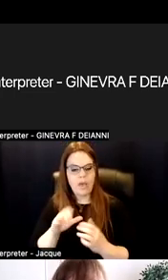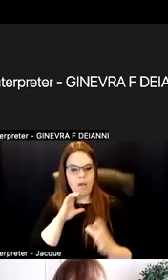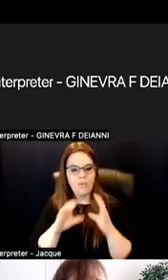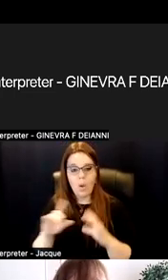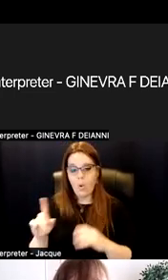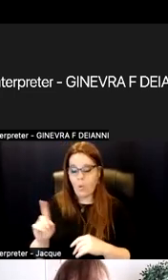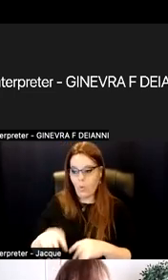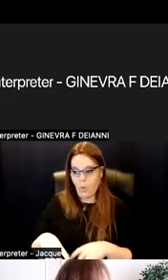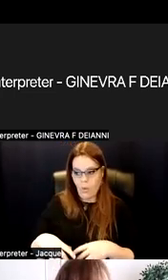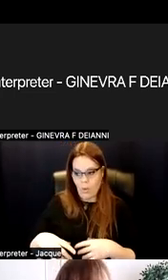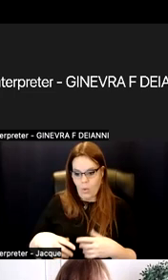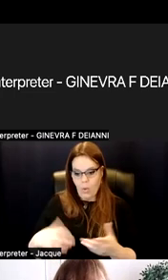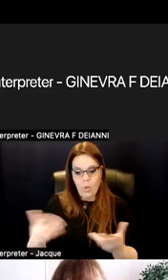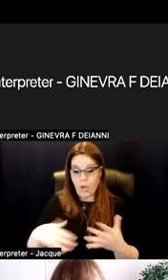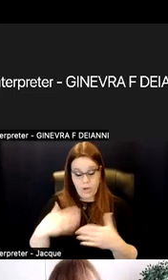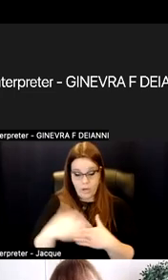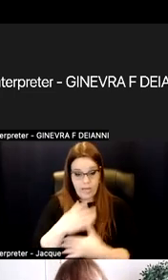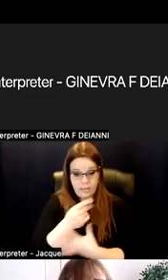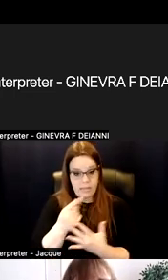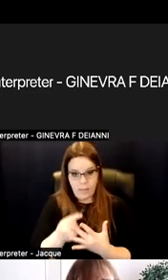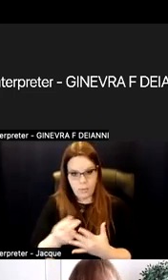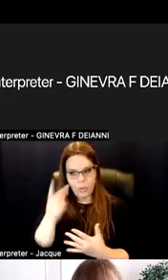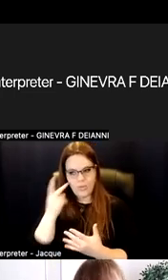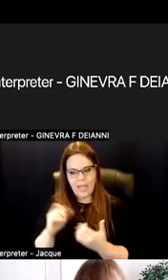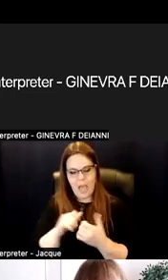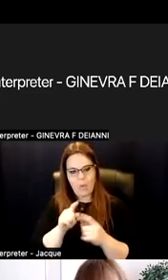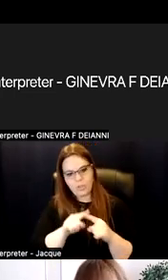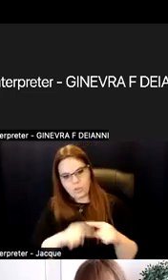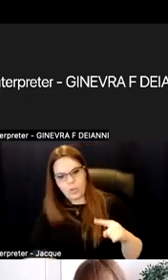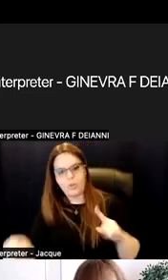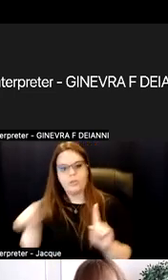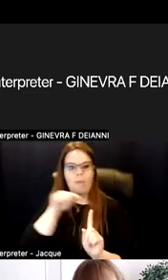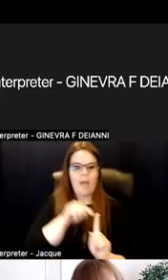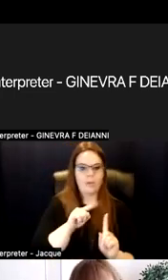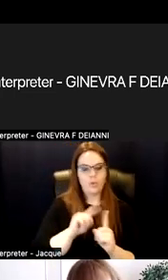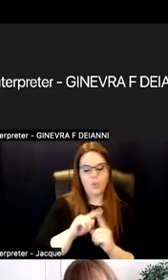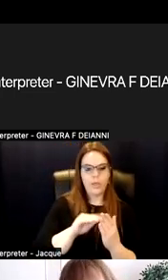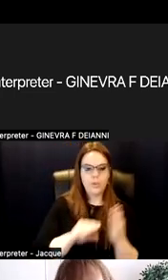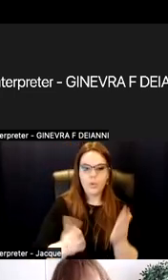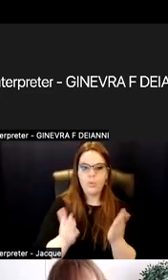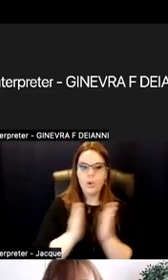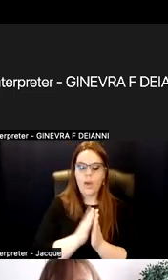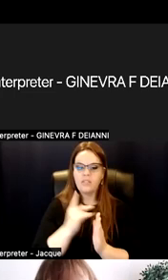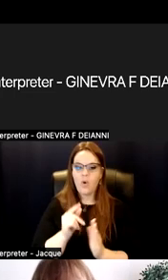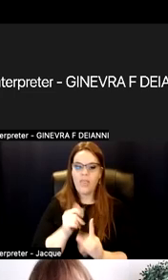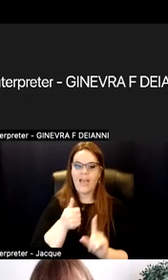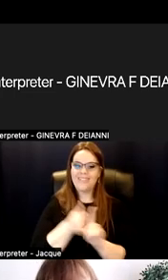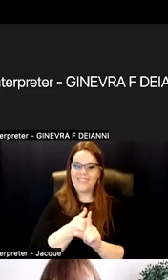Now, what are you going to be your next steps? And you see how it circles back to the student request for that self-guided learning.